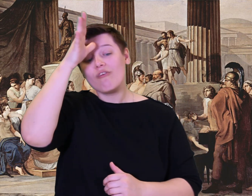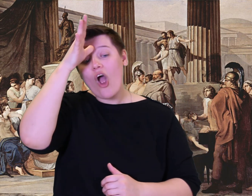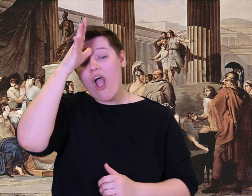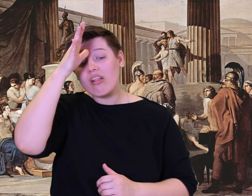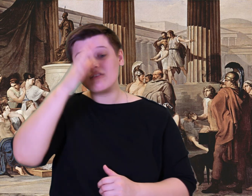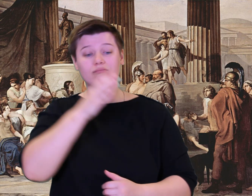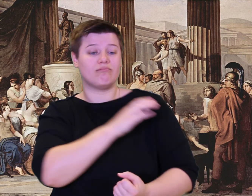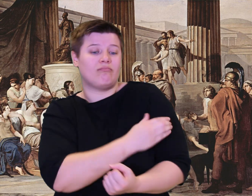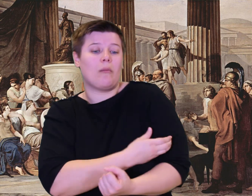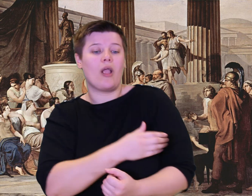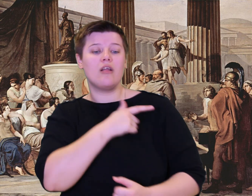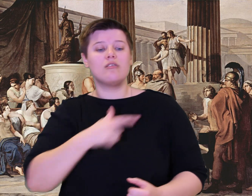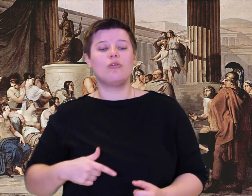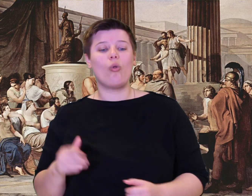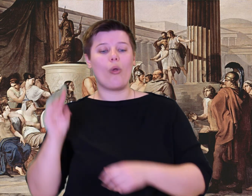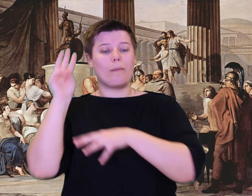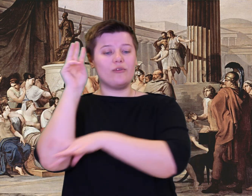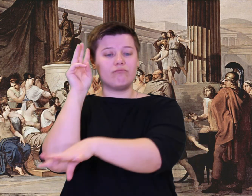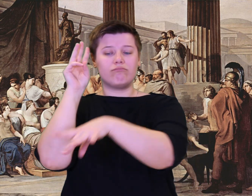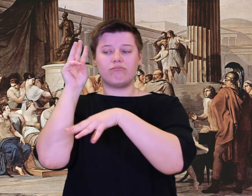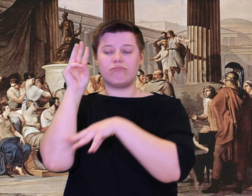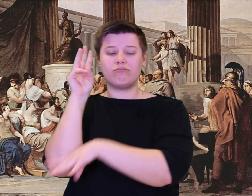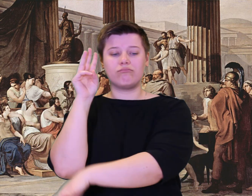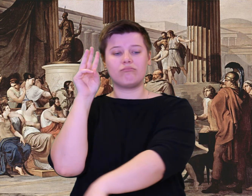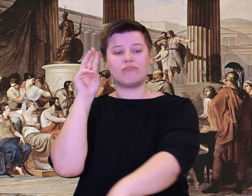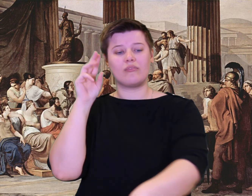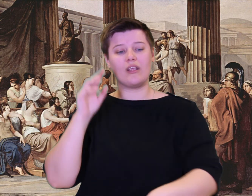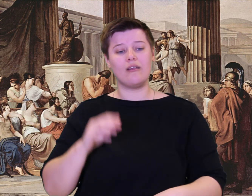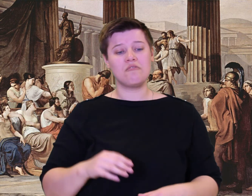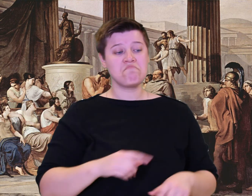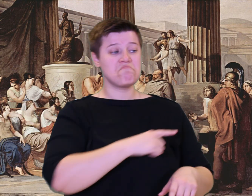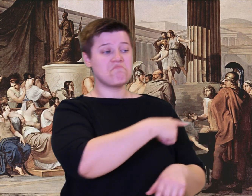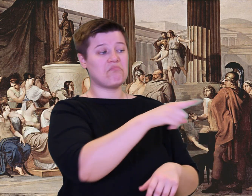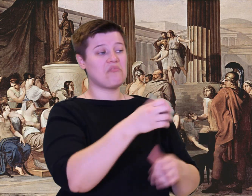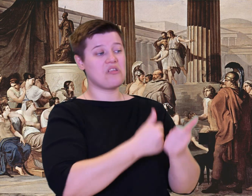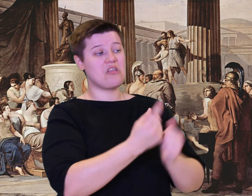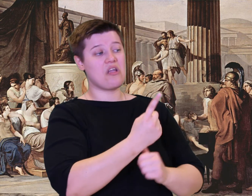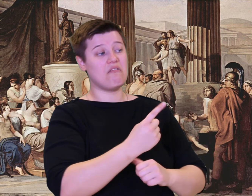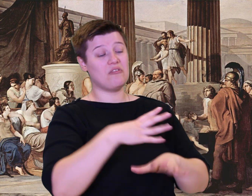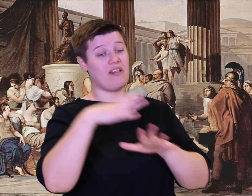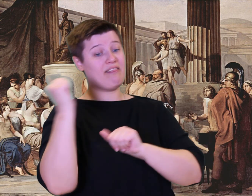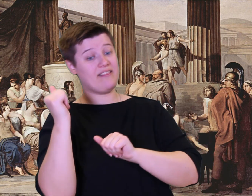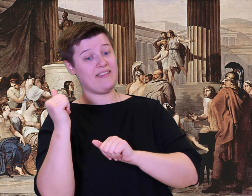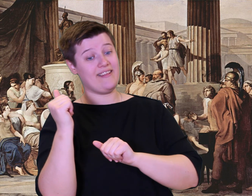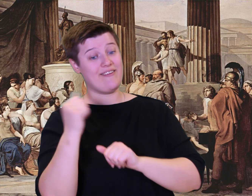Great Zeus has made you sick. No help for that. Pray to your father,